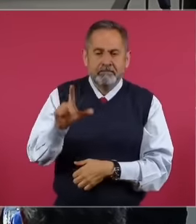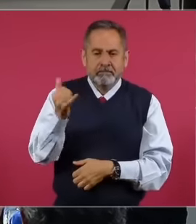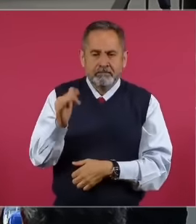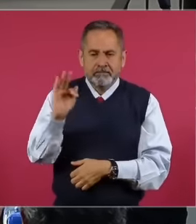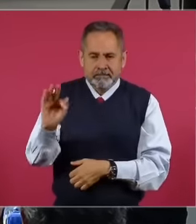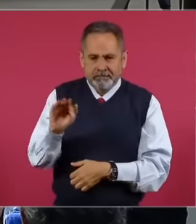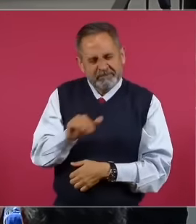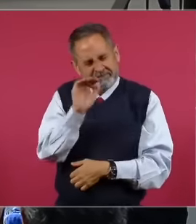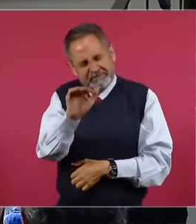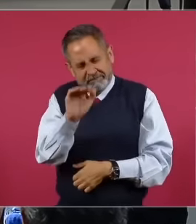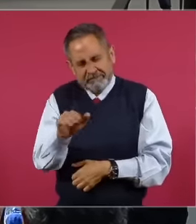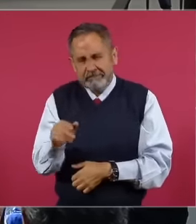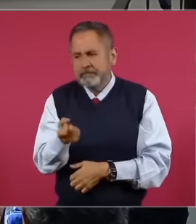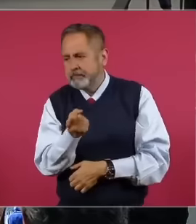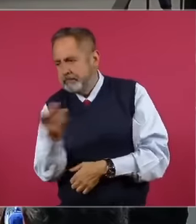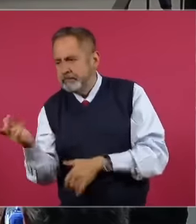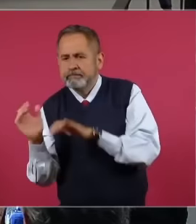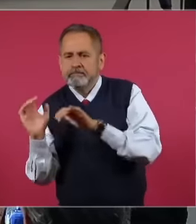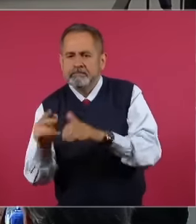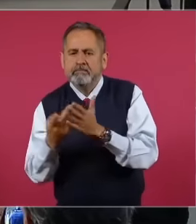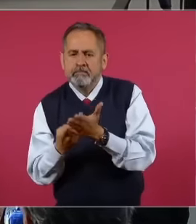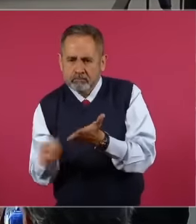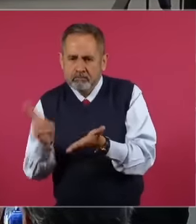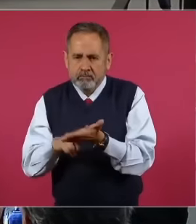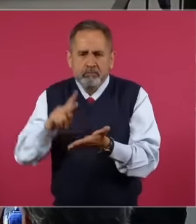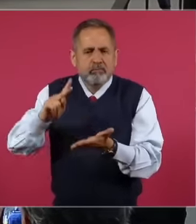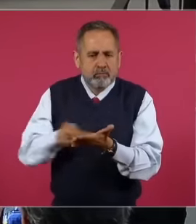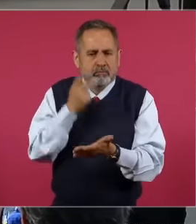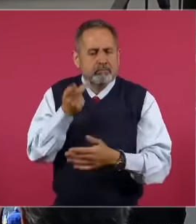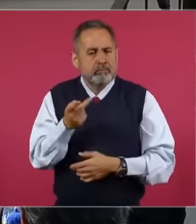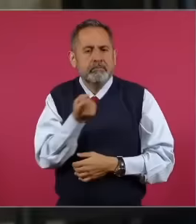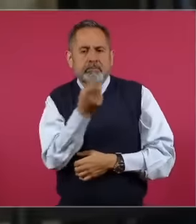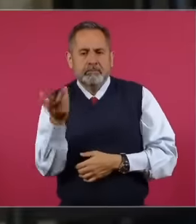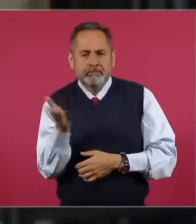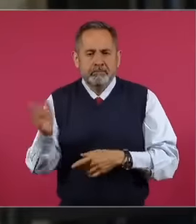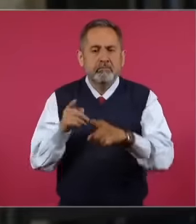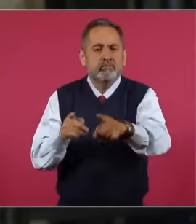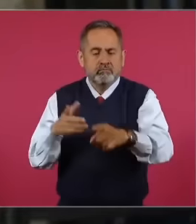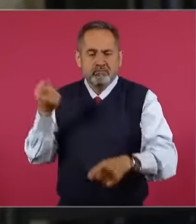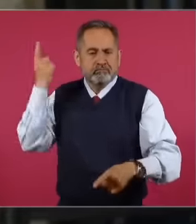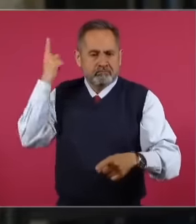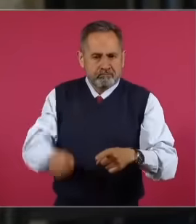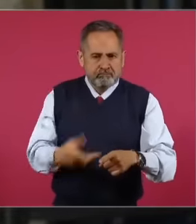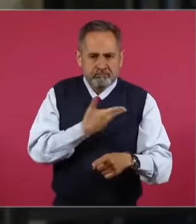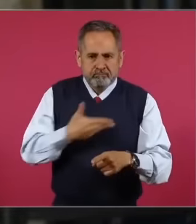that is pending from the determination that you made as legitimate president of Mexico